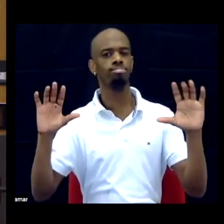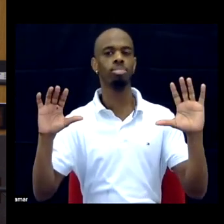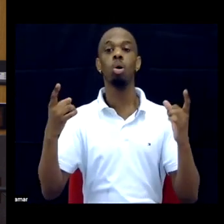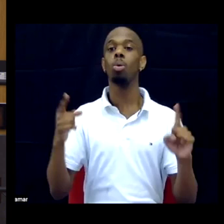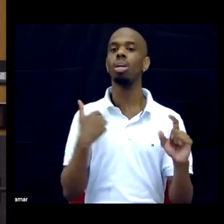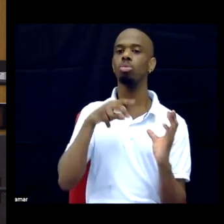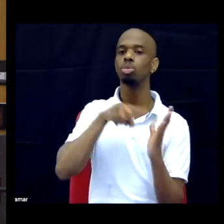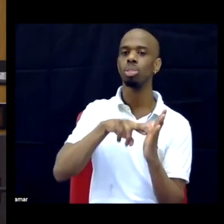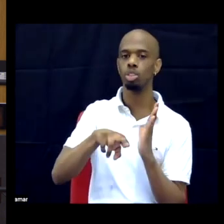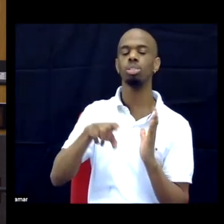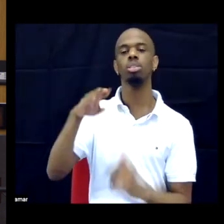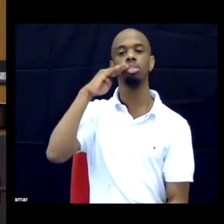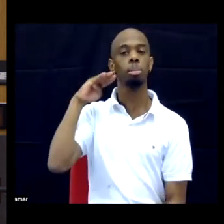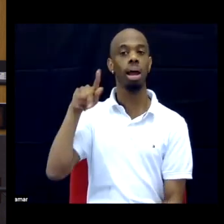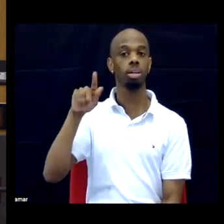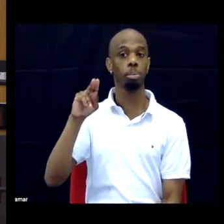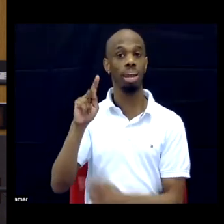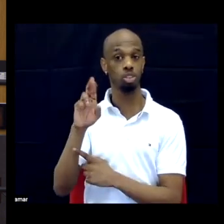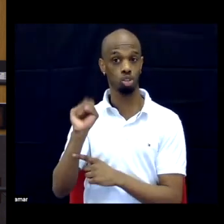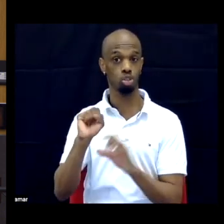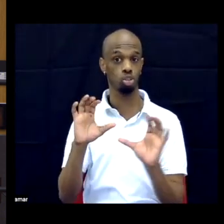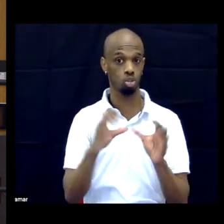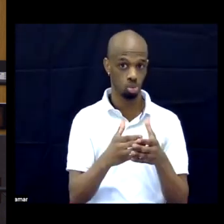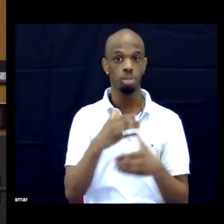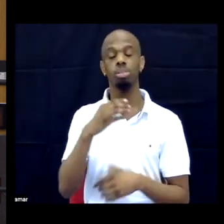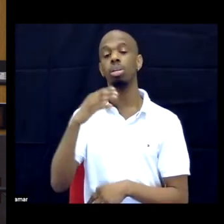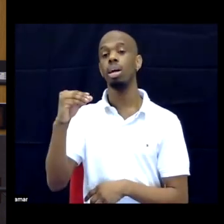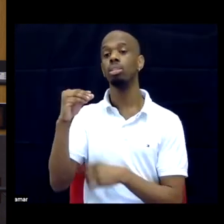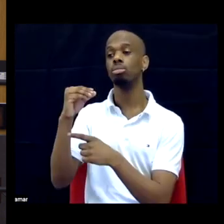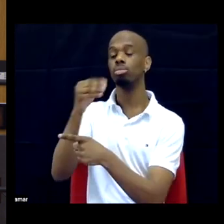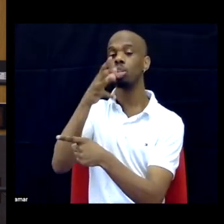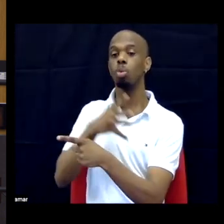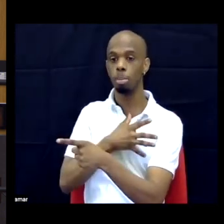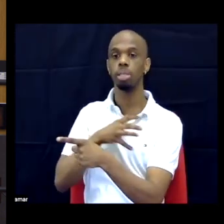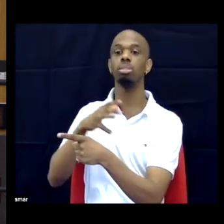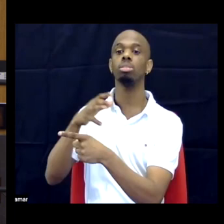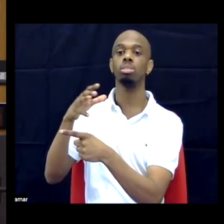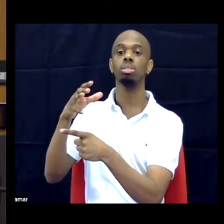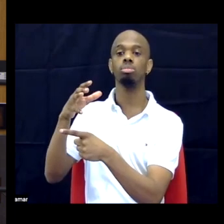and the National Black Women's Health Project, the work that folks are doing is by black